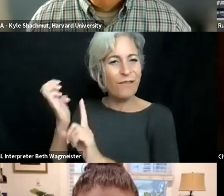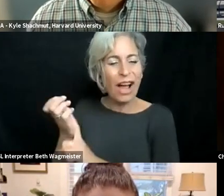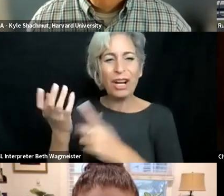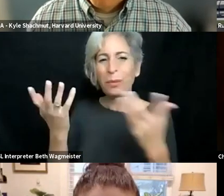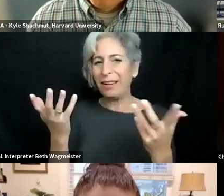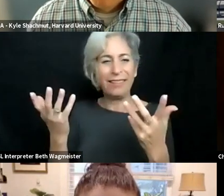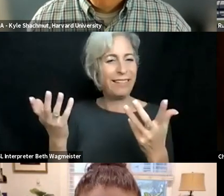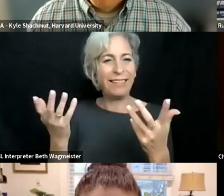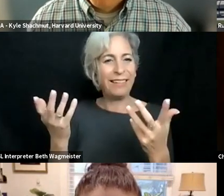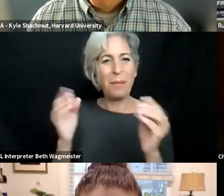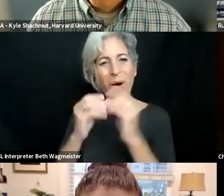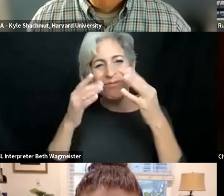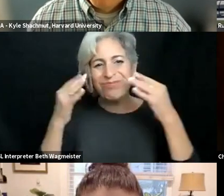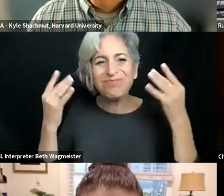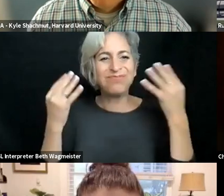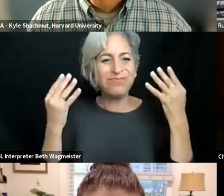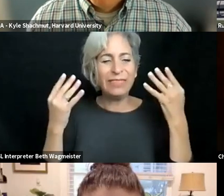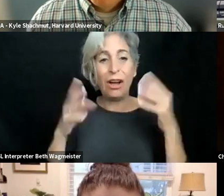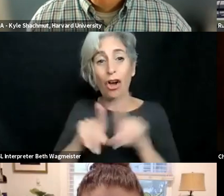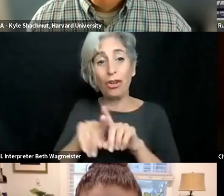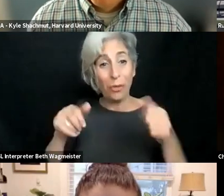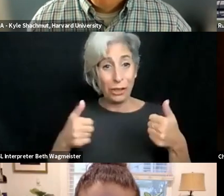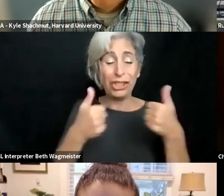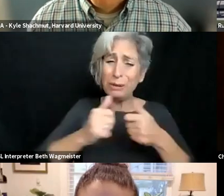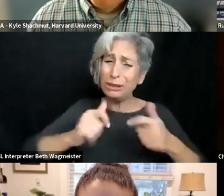richer and more fruitful academic